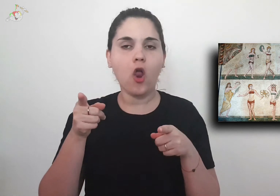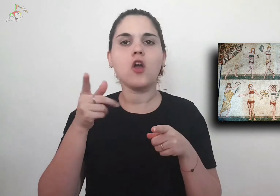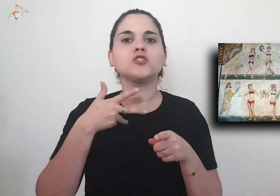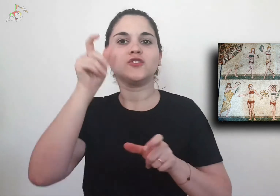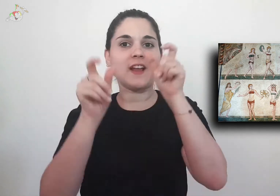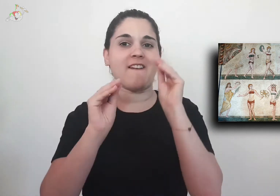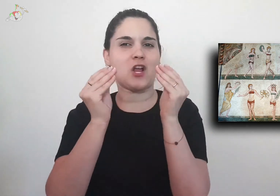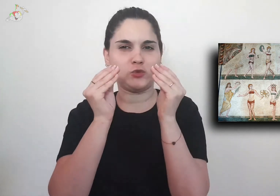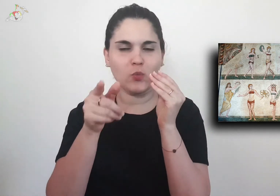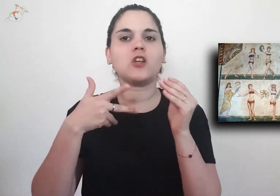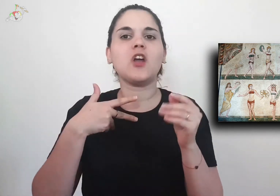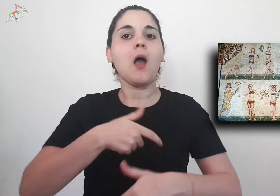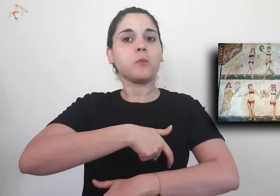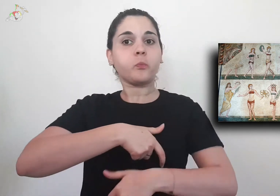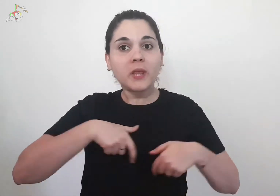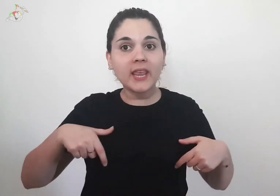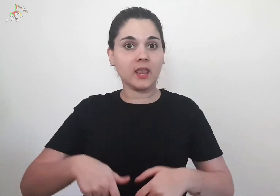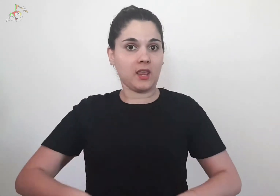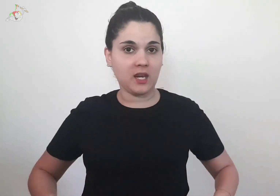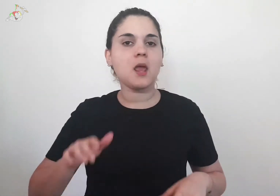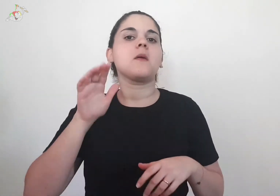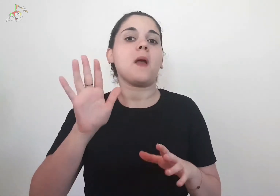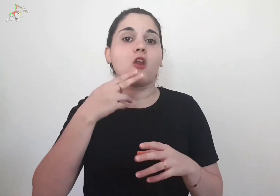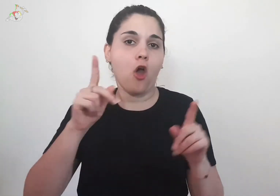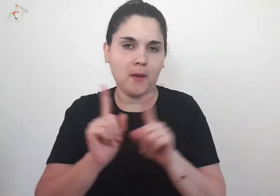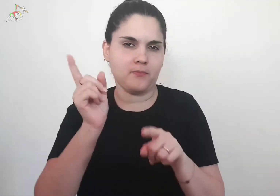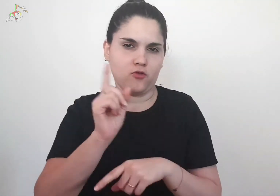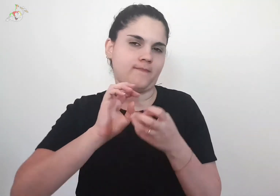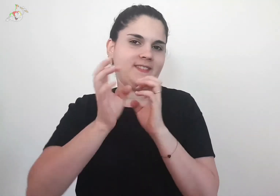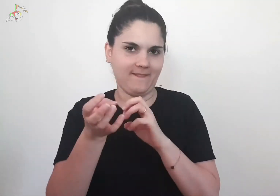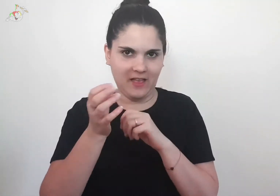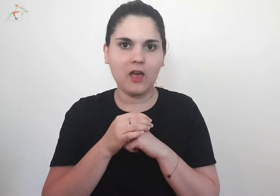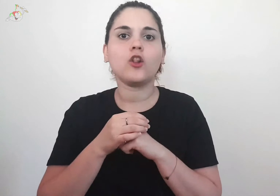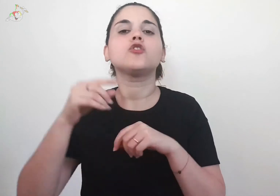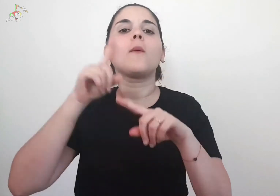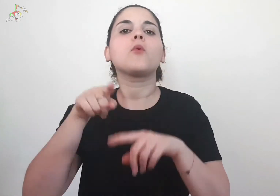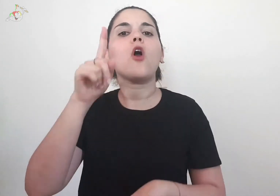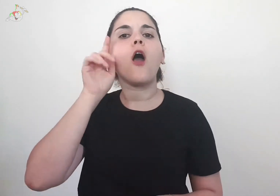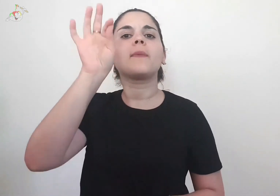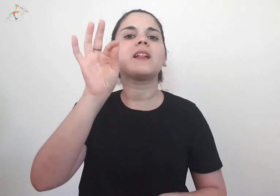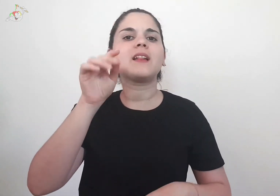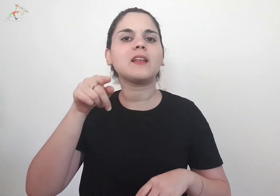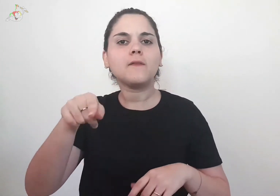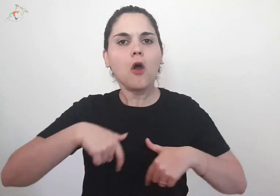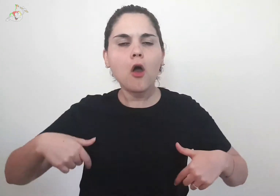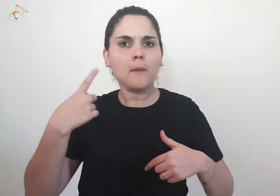depicting girls in bikinis. But the name was different and the purpose was not